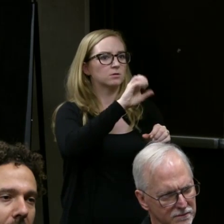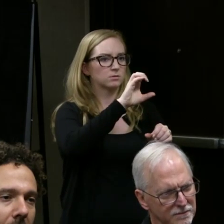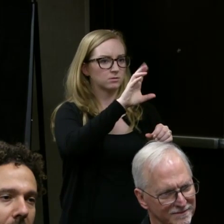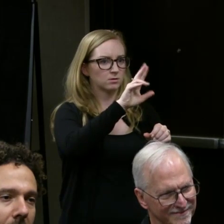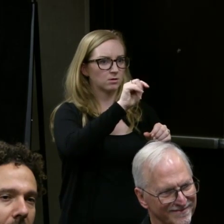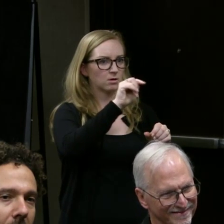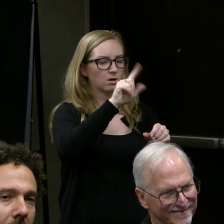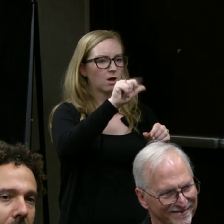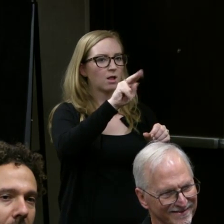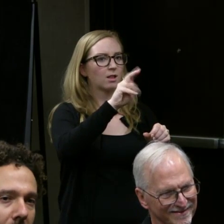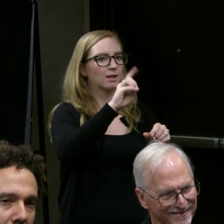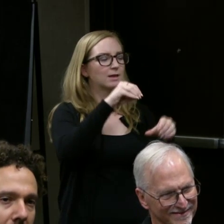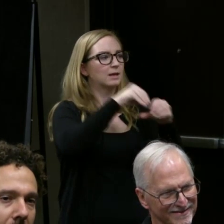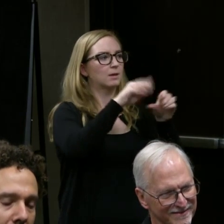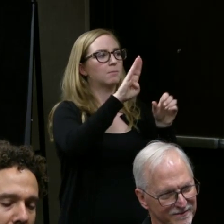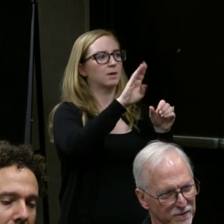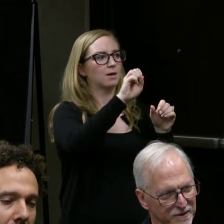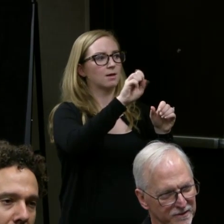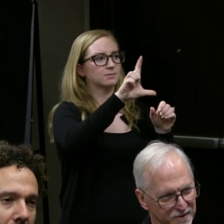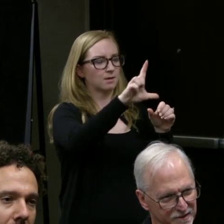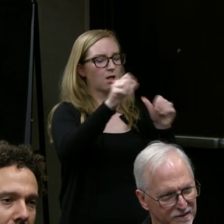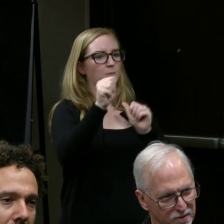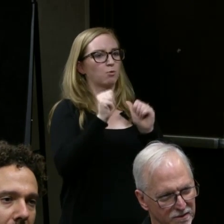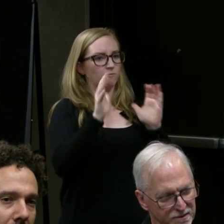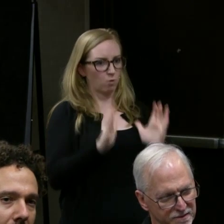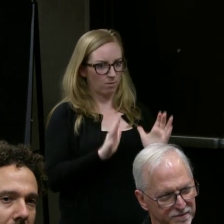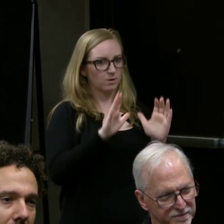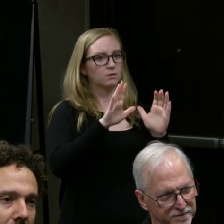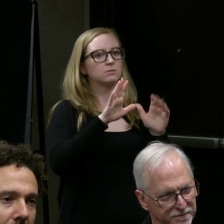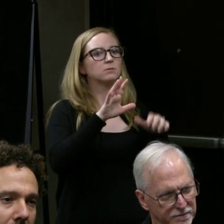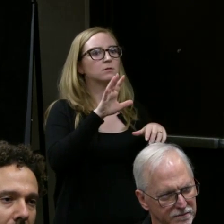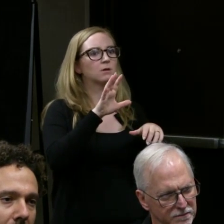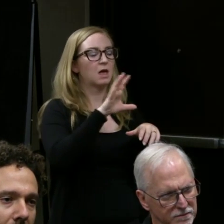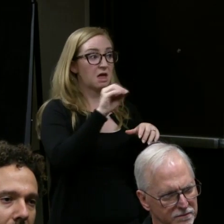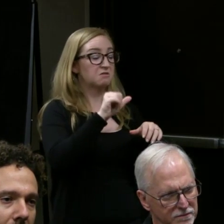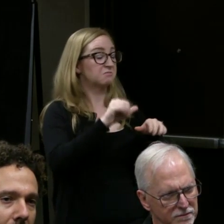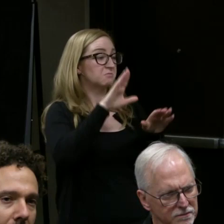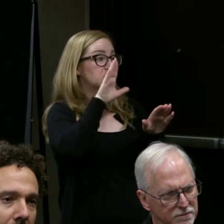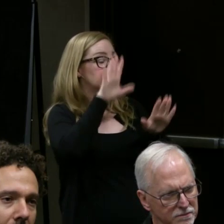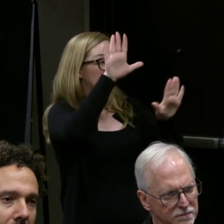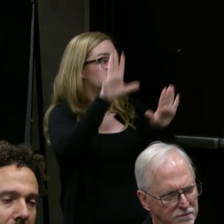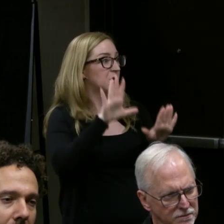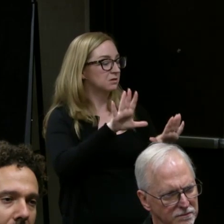British Sign Language Performance, which is doing really well. It's been a couple of years, and it's really exciting.